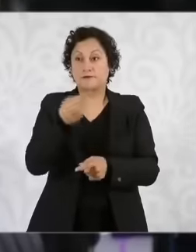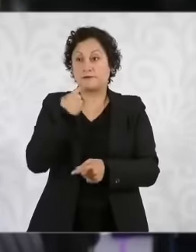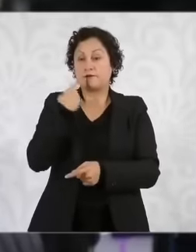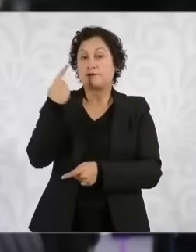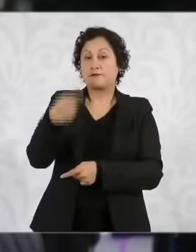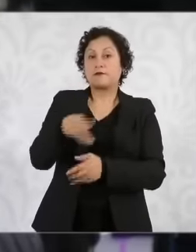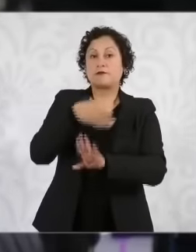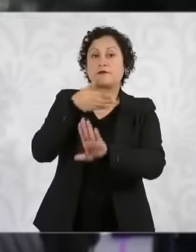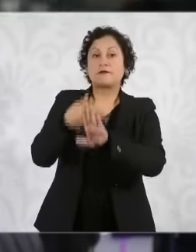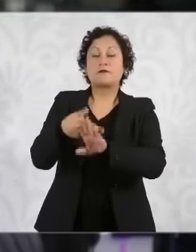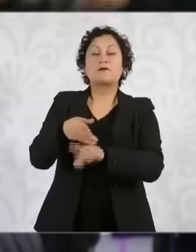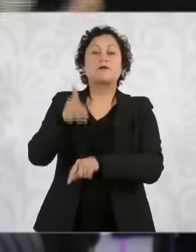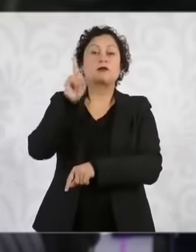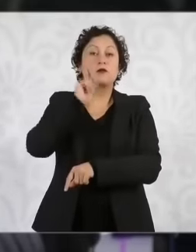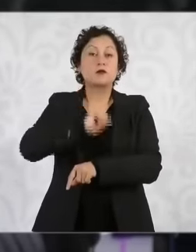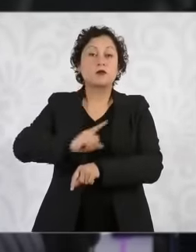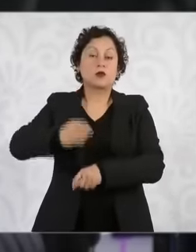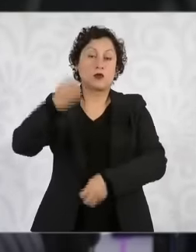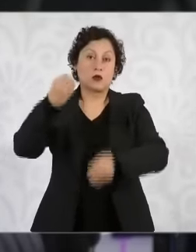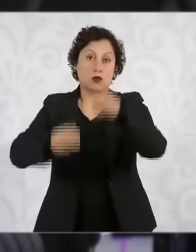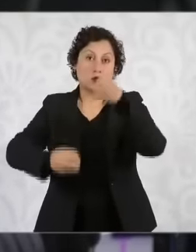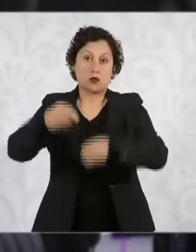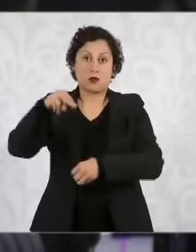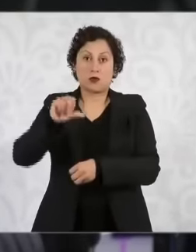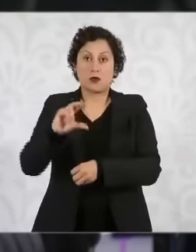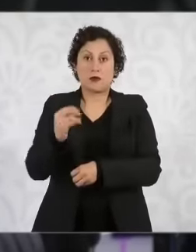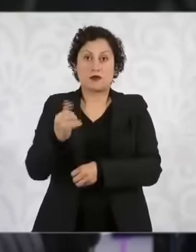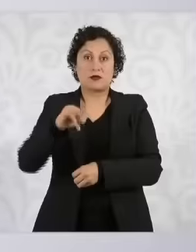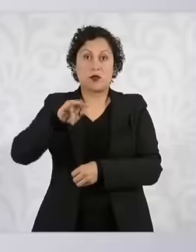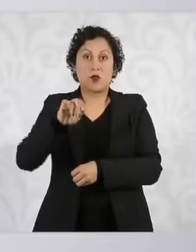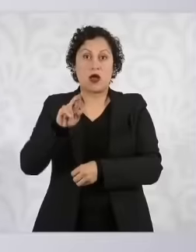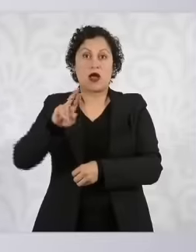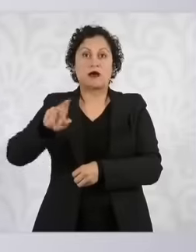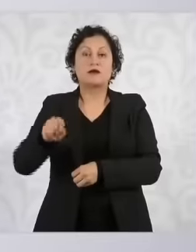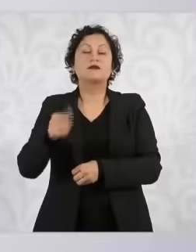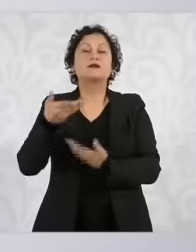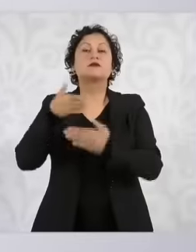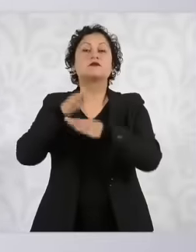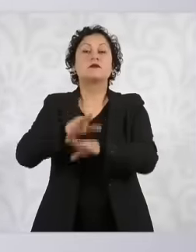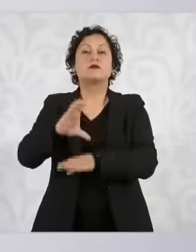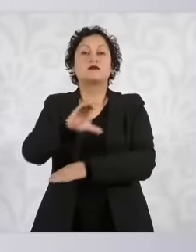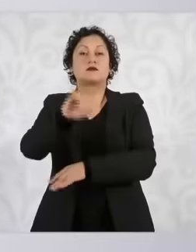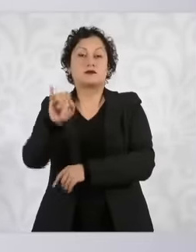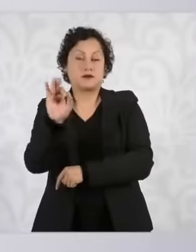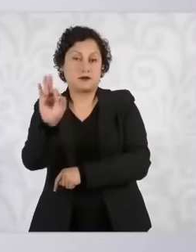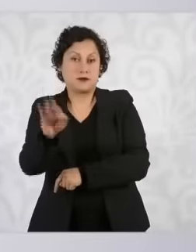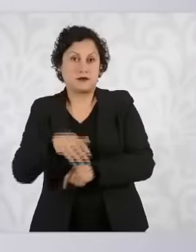was going to appear before the council of the Federal judiciary, we have not yet been notified Ah Okay,